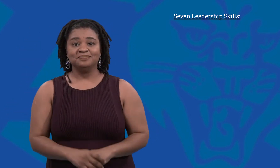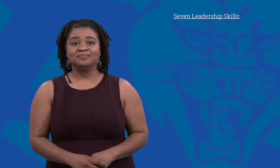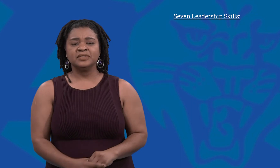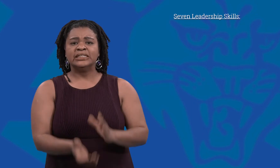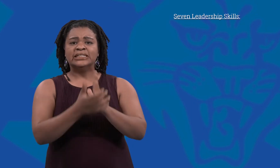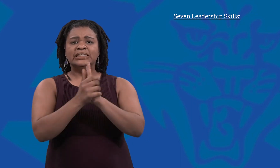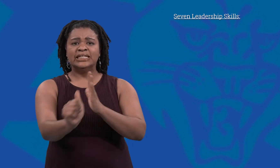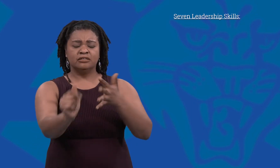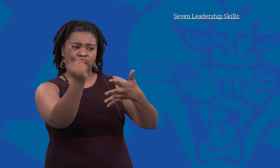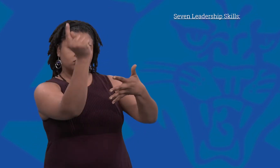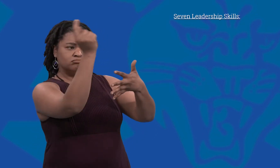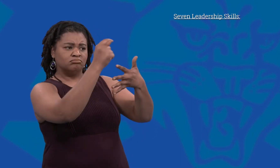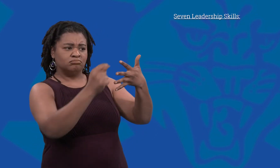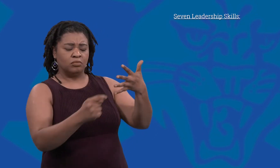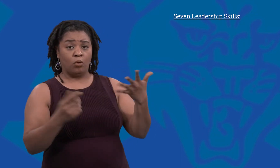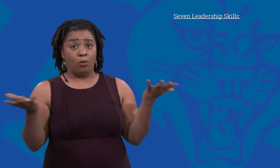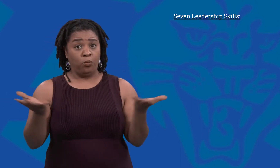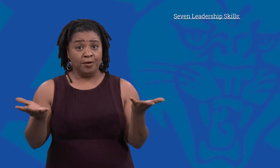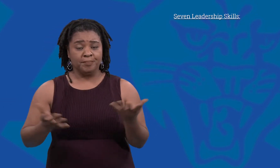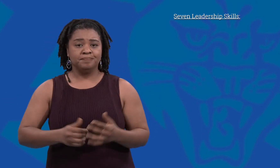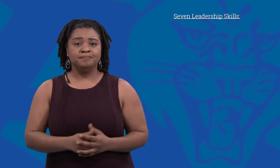These skills include: